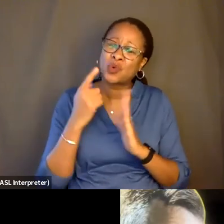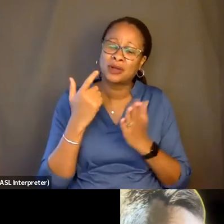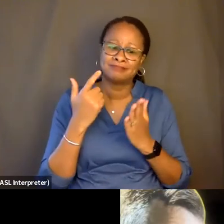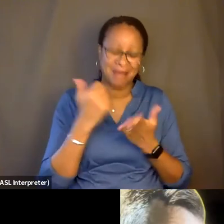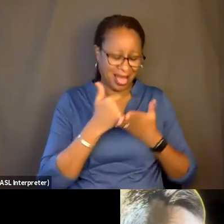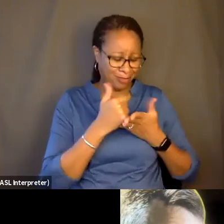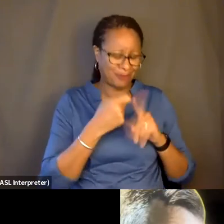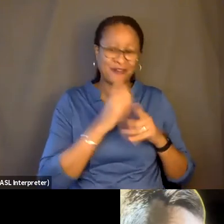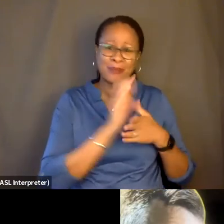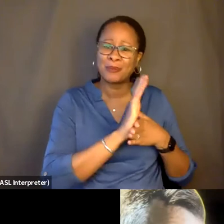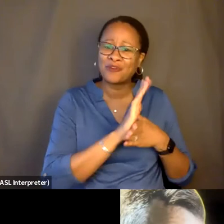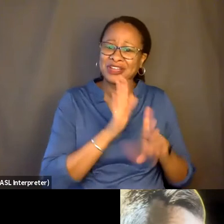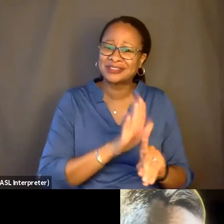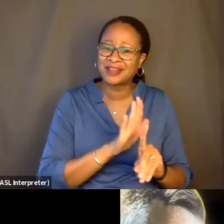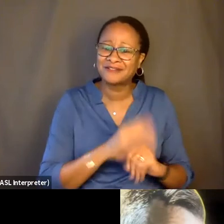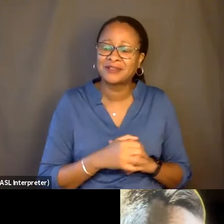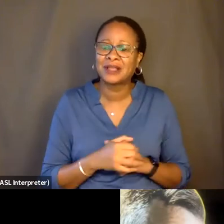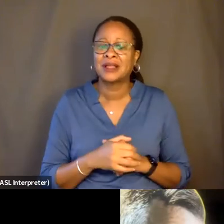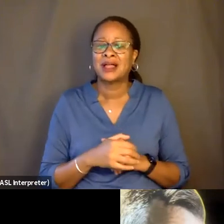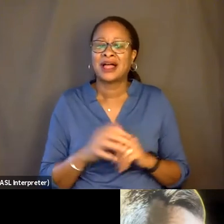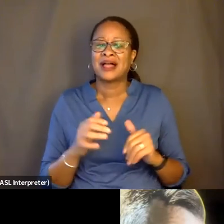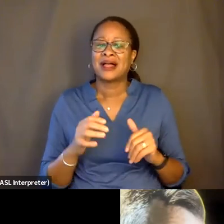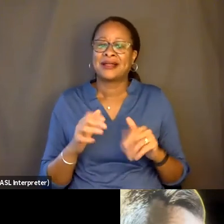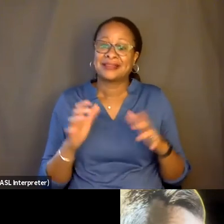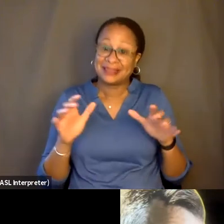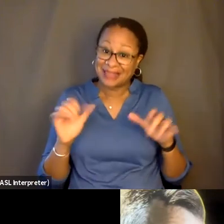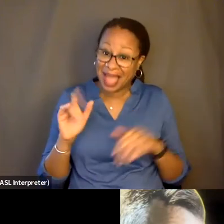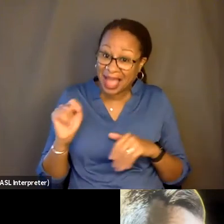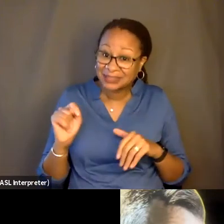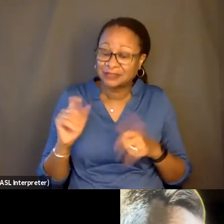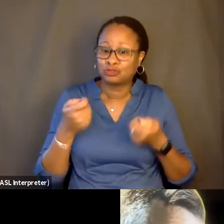And that the-- the act of trying to make something funny